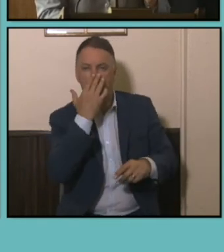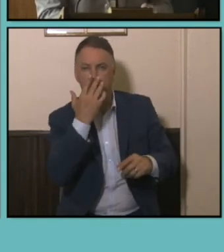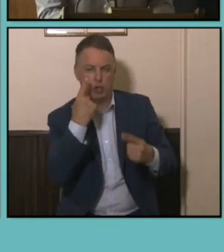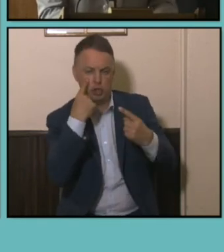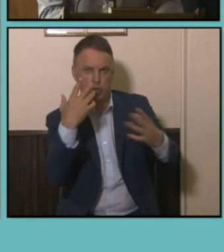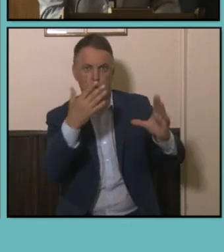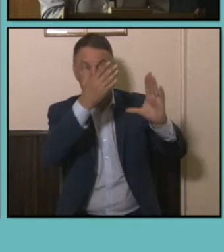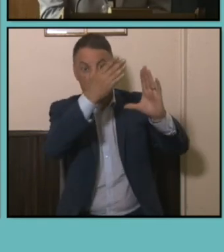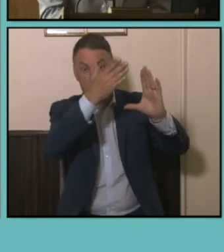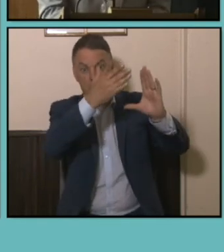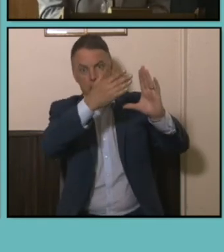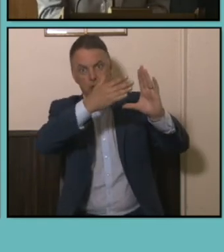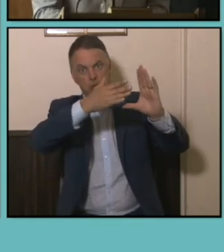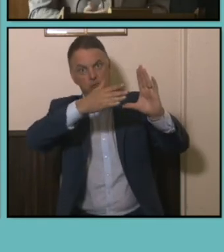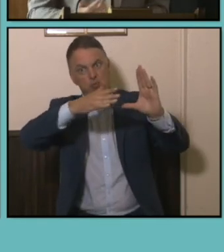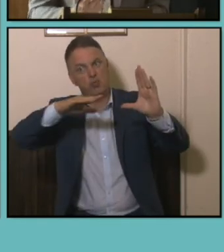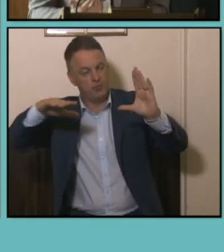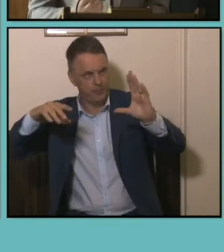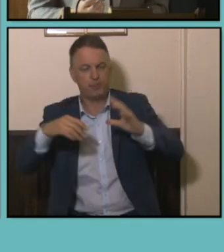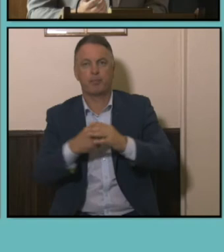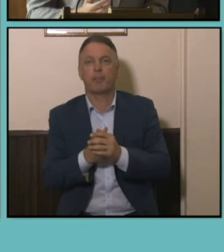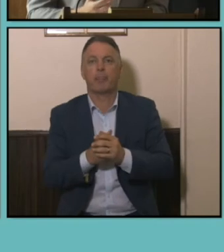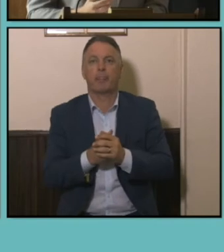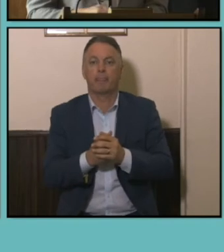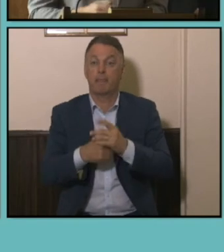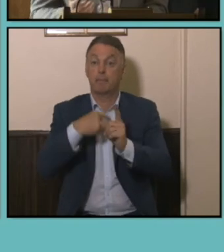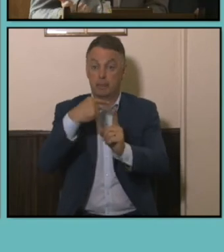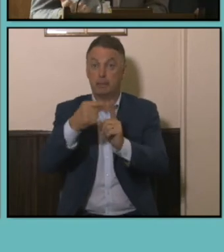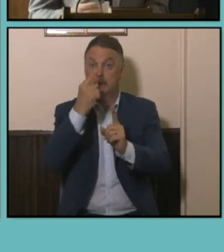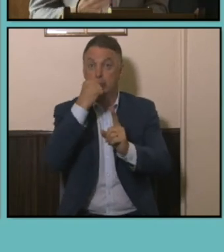shifting to the right. It's also possible to do this we've like I said before any